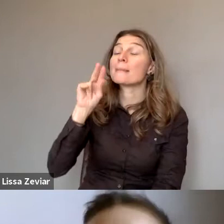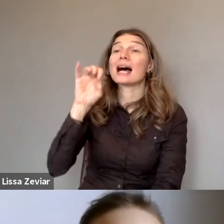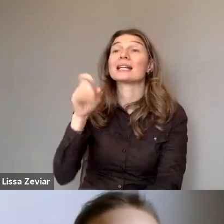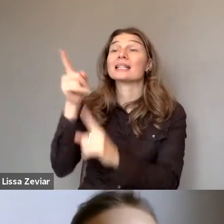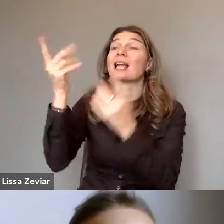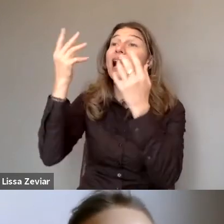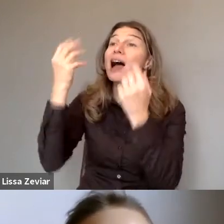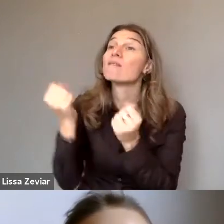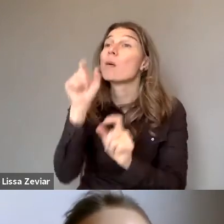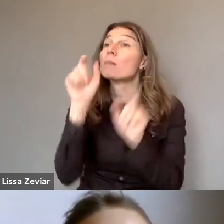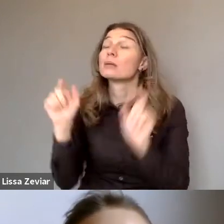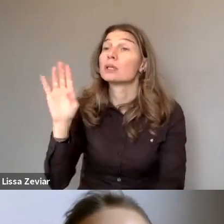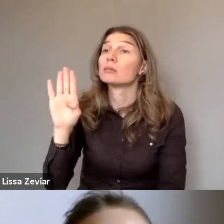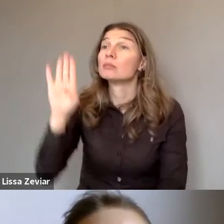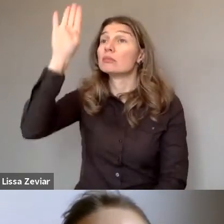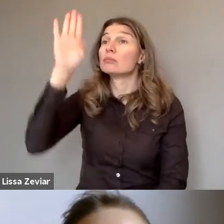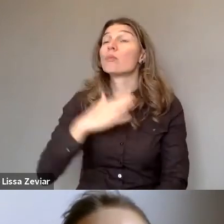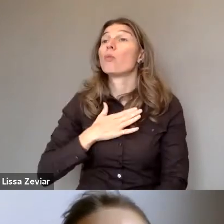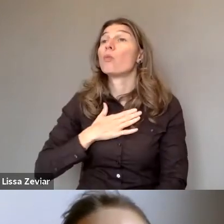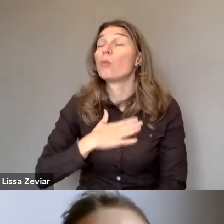or perhaps sharing some reflection in the chat.